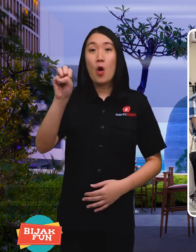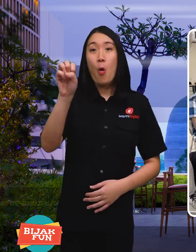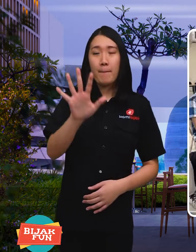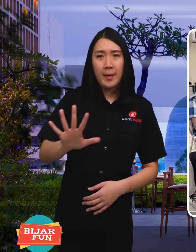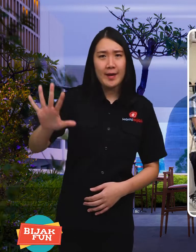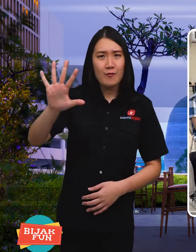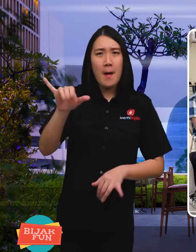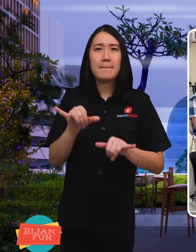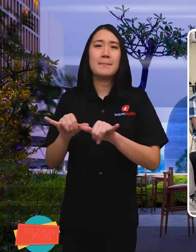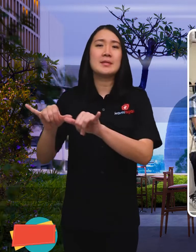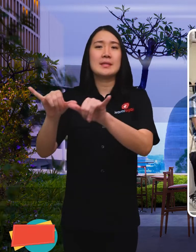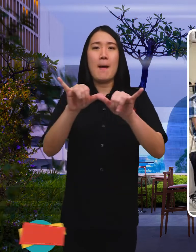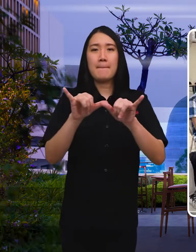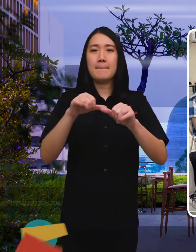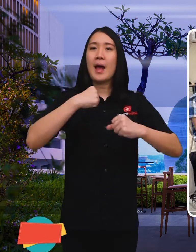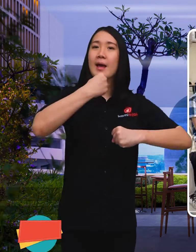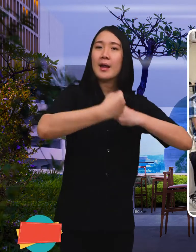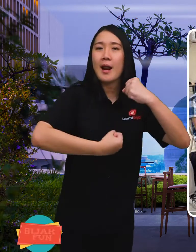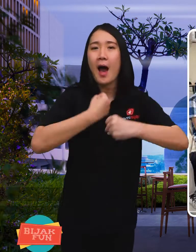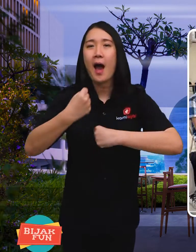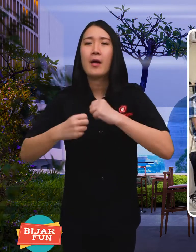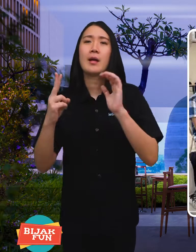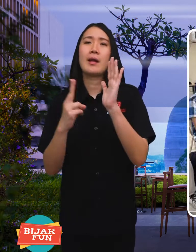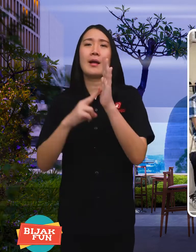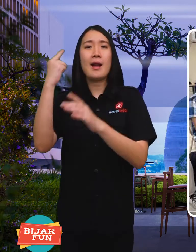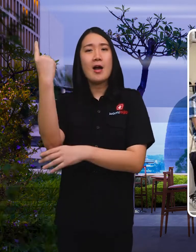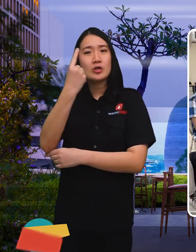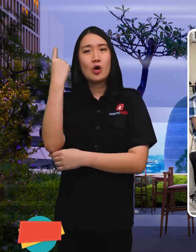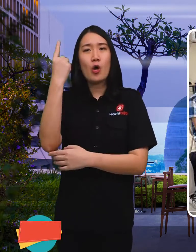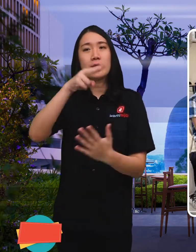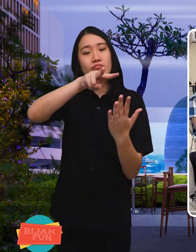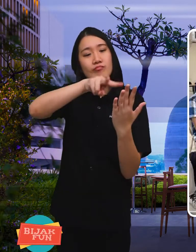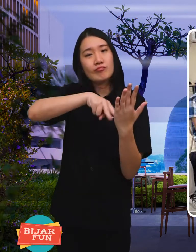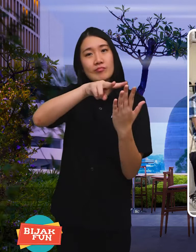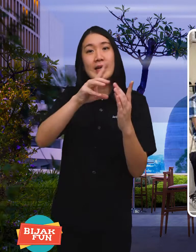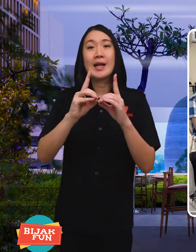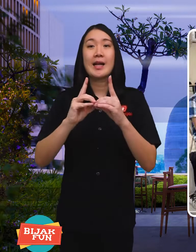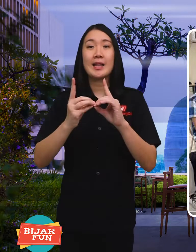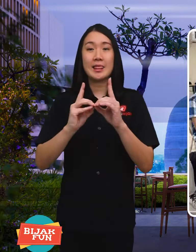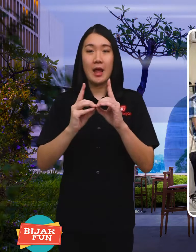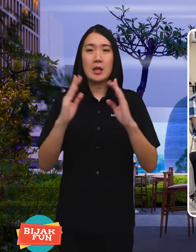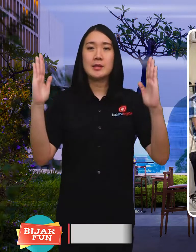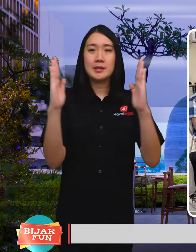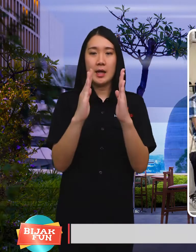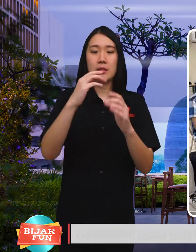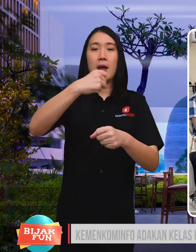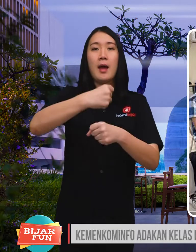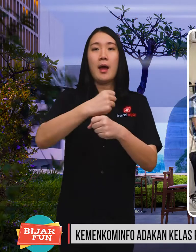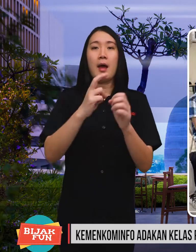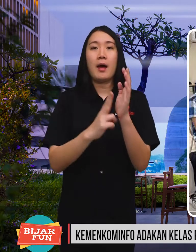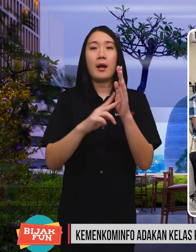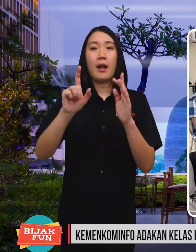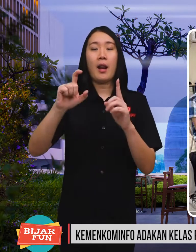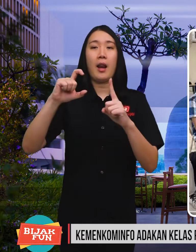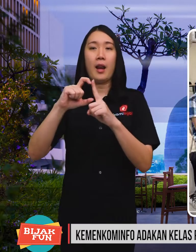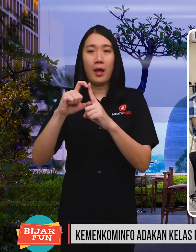Ministry of Communications and Informatics together with the Movement National Digital Literacy (GNLD)